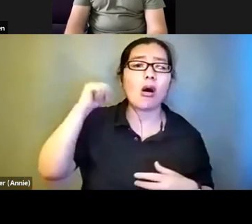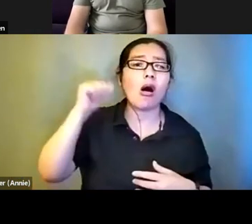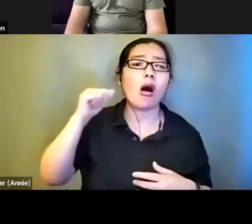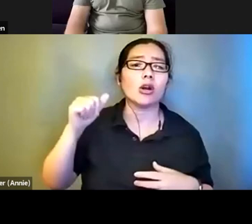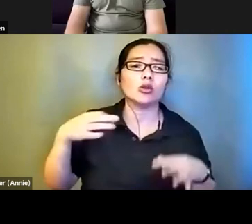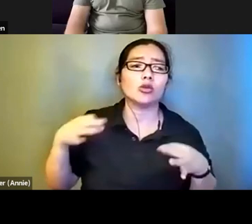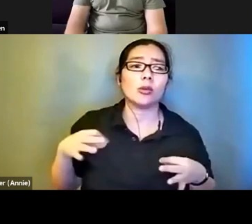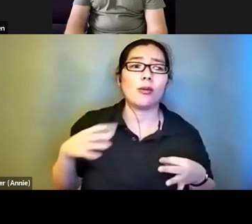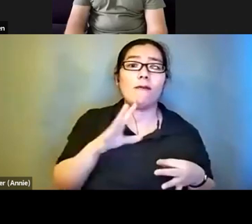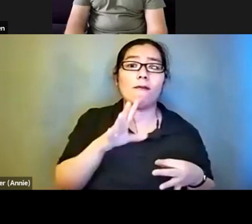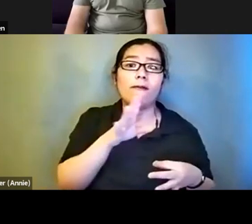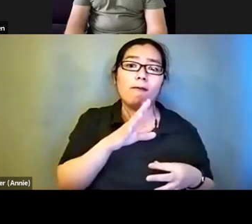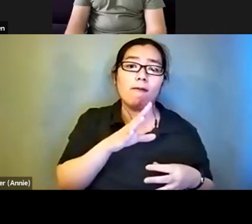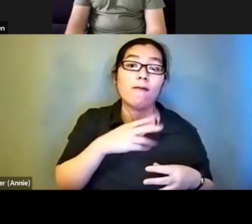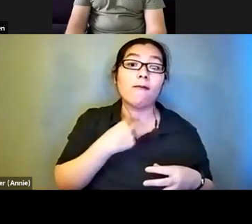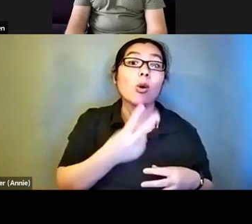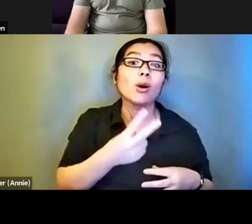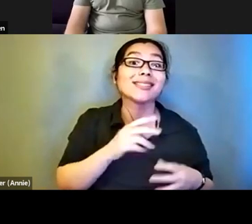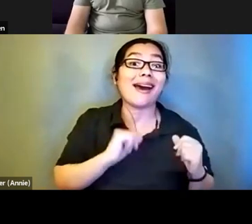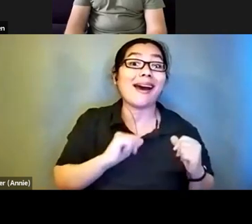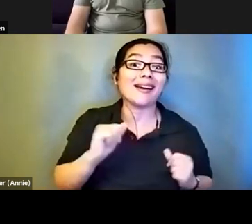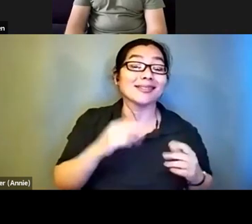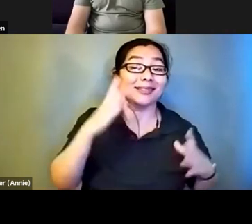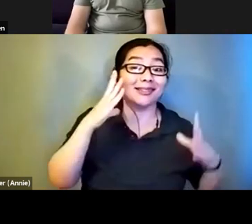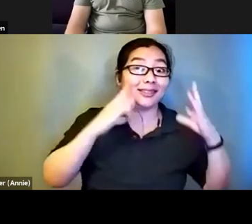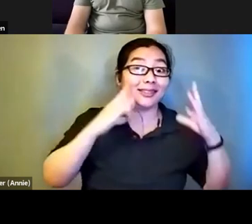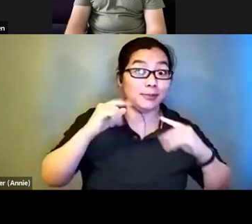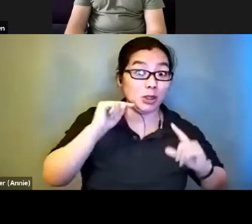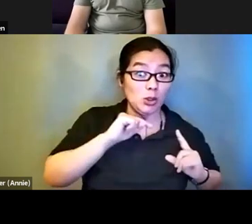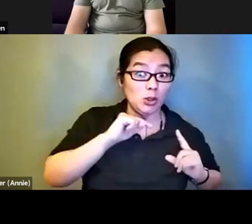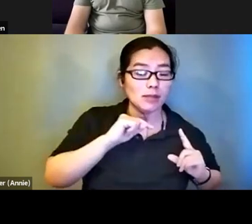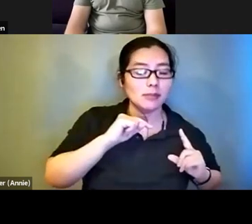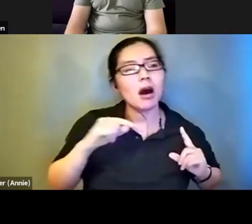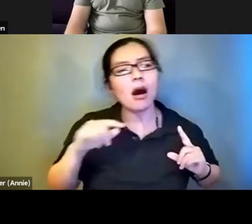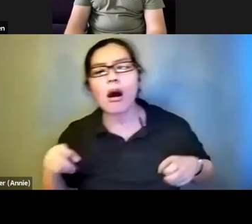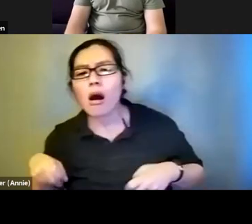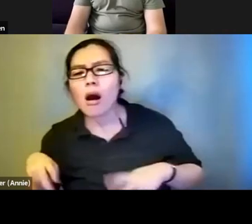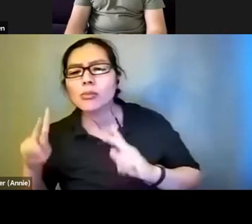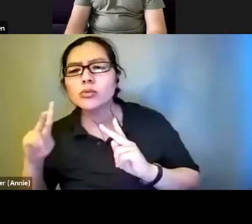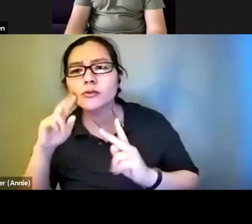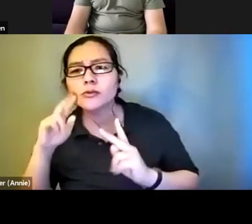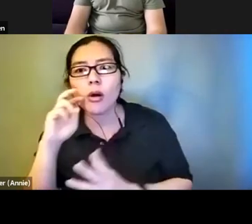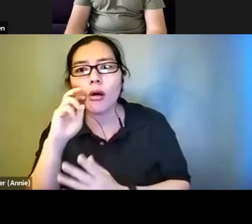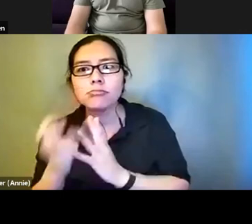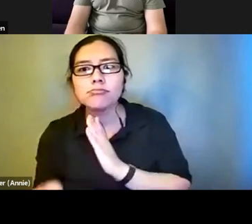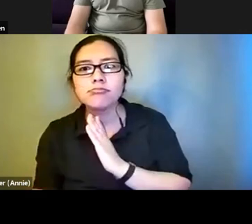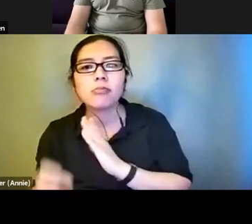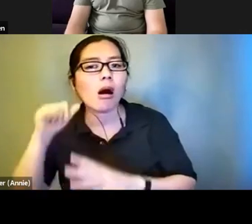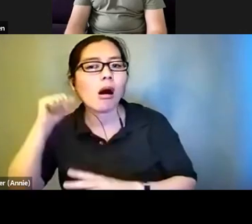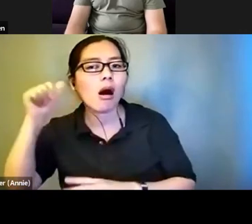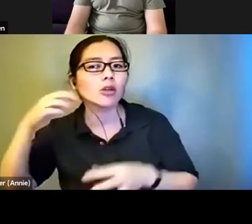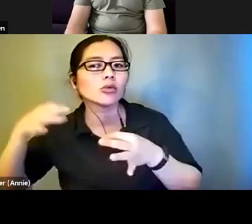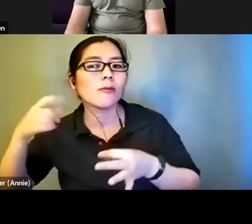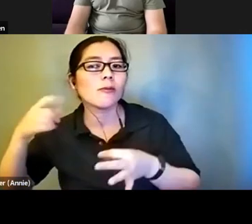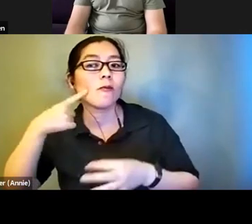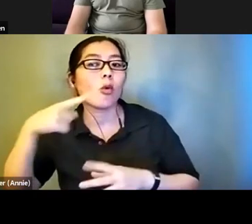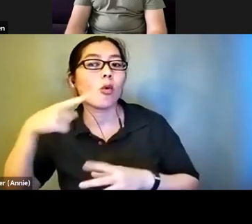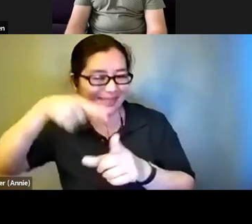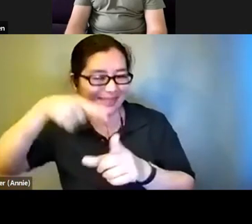They are wondering if we know of any opportunities for diving into audio description for comics and graphic novels.